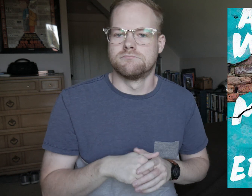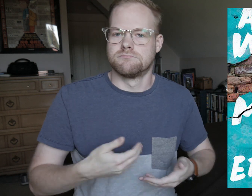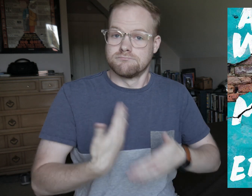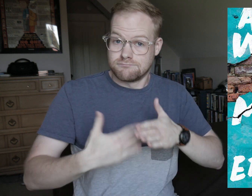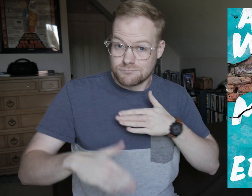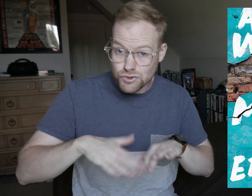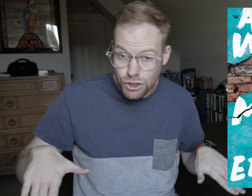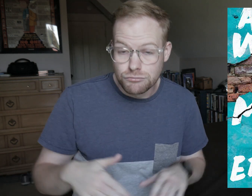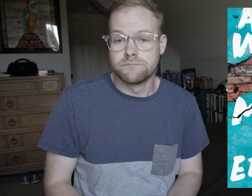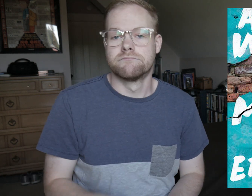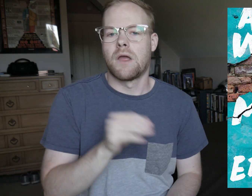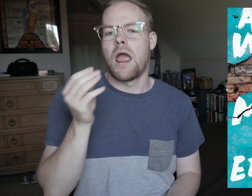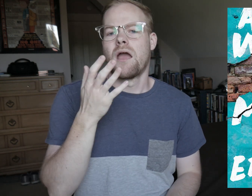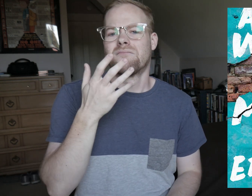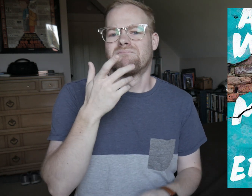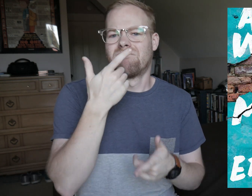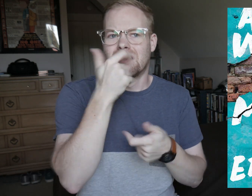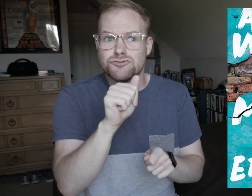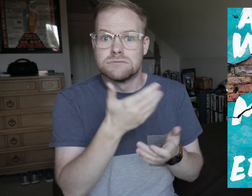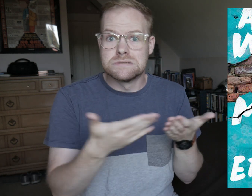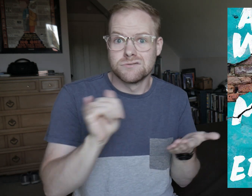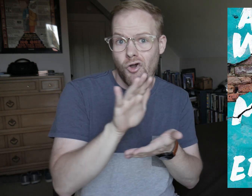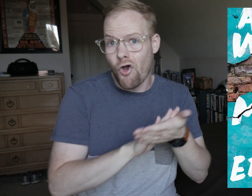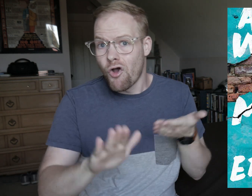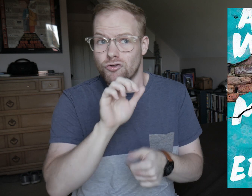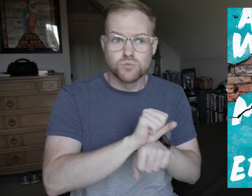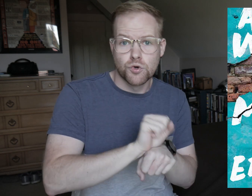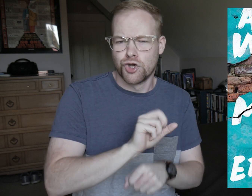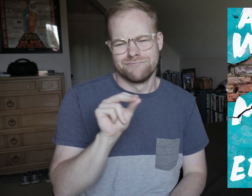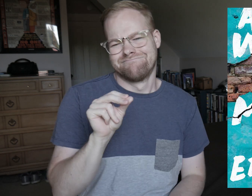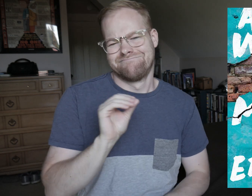bear children, and not be interested in things like college or working.